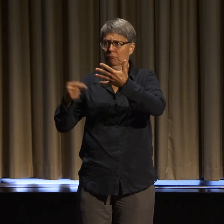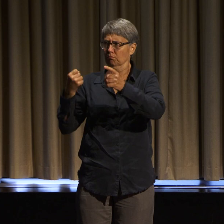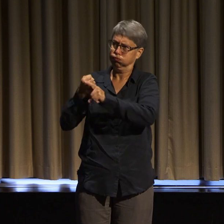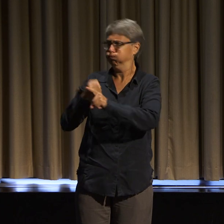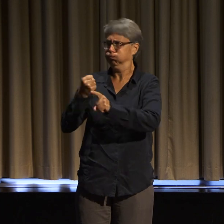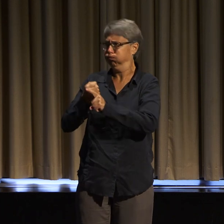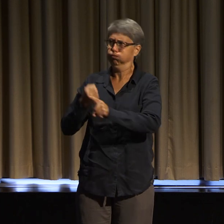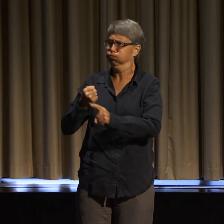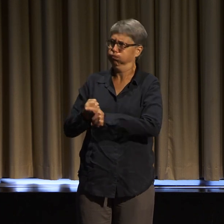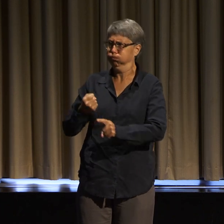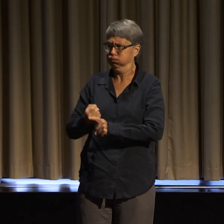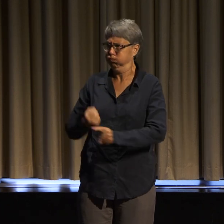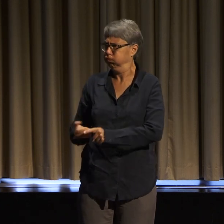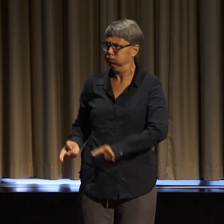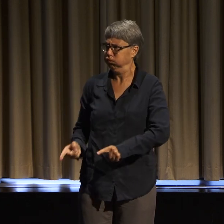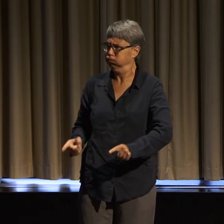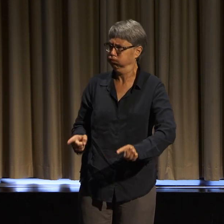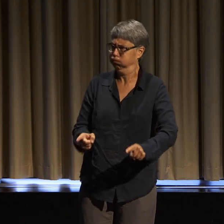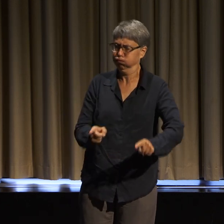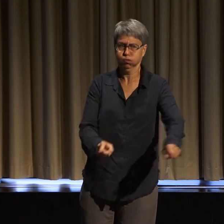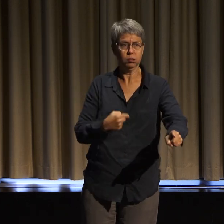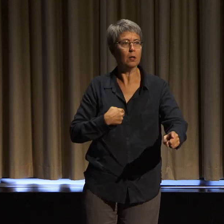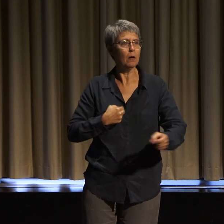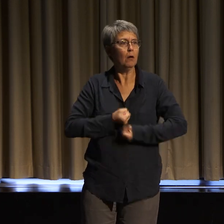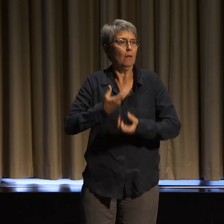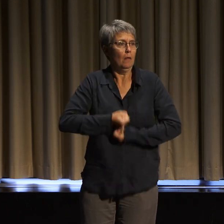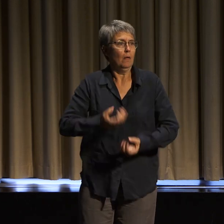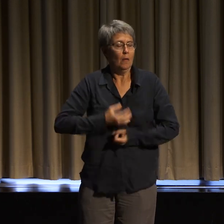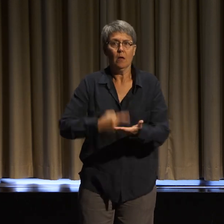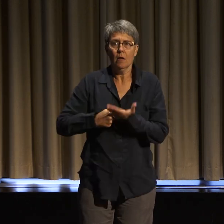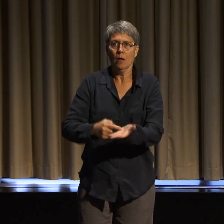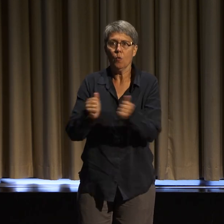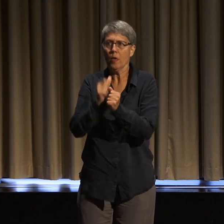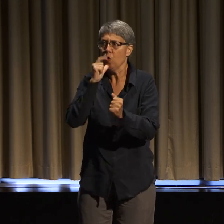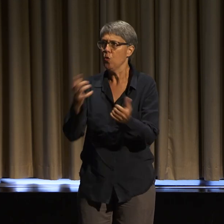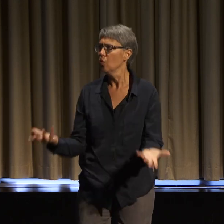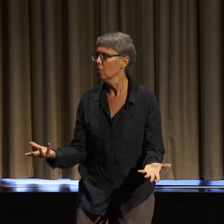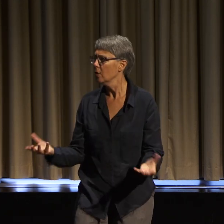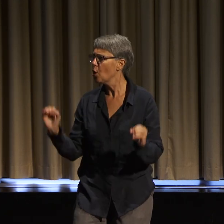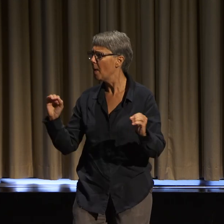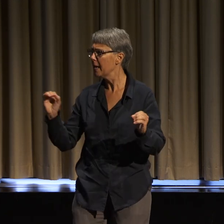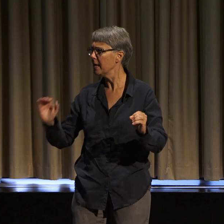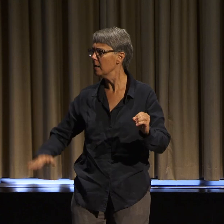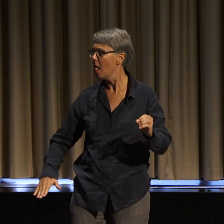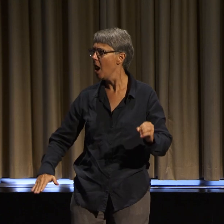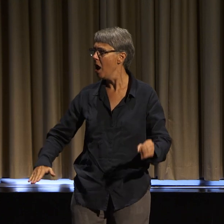And especially as a disabled child who had no one to talk to about my lived experience with,